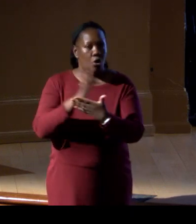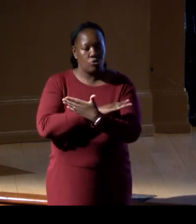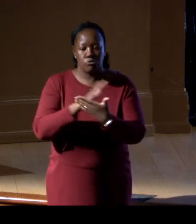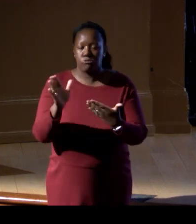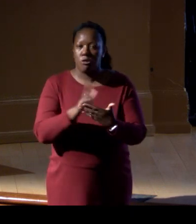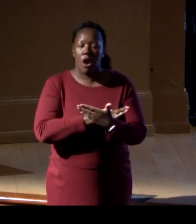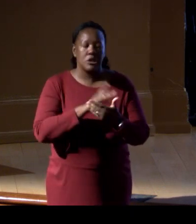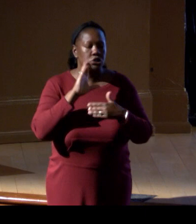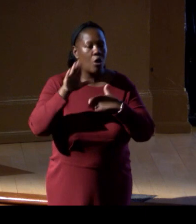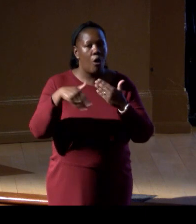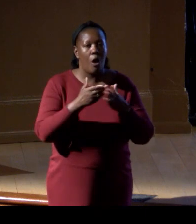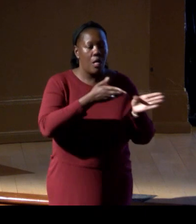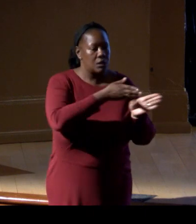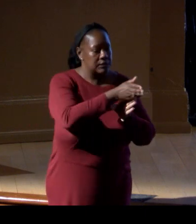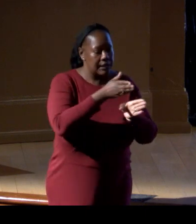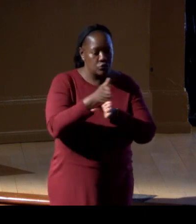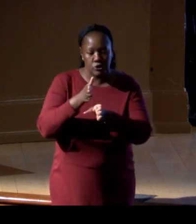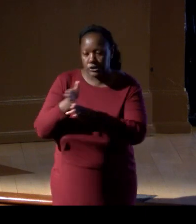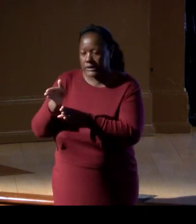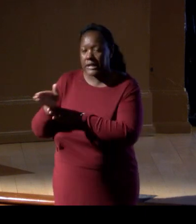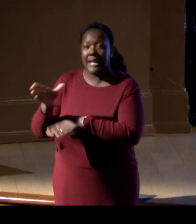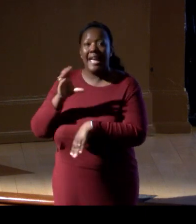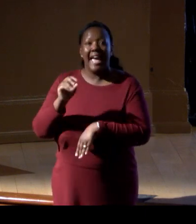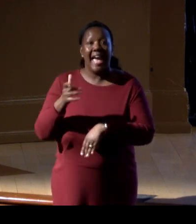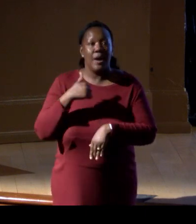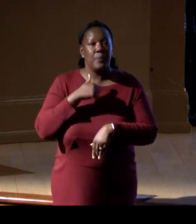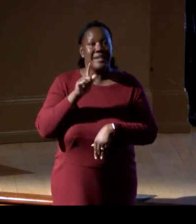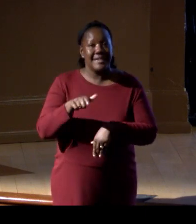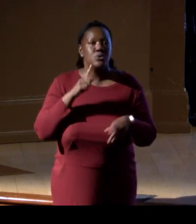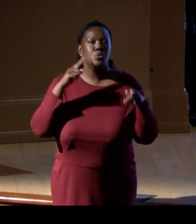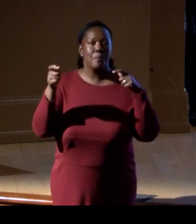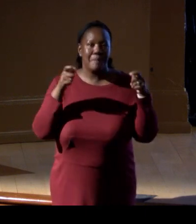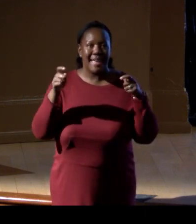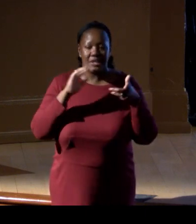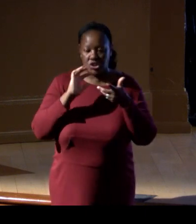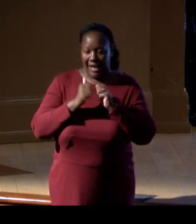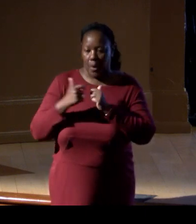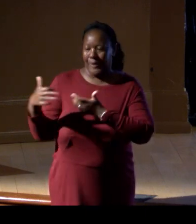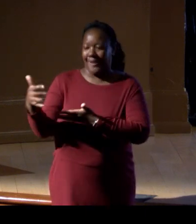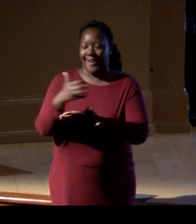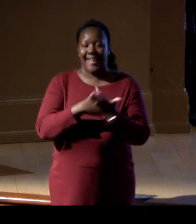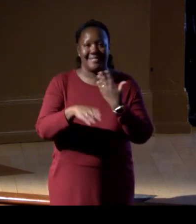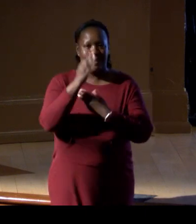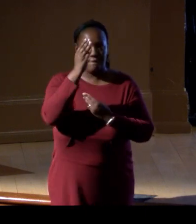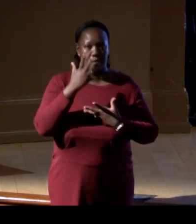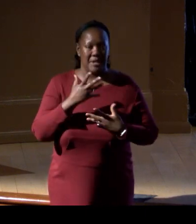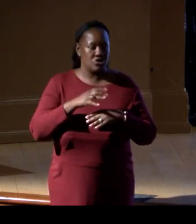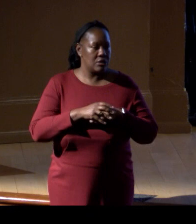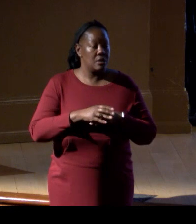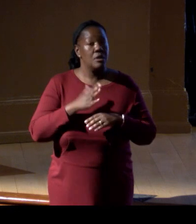and we need the spreading of these rigorous practices for management and information. For my former work in financial sector